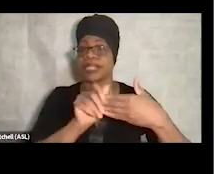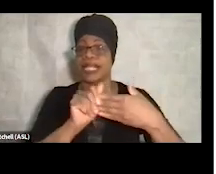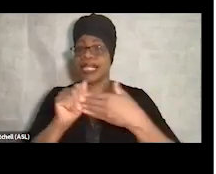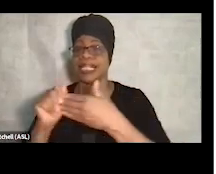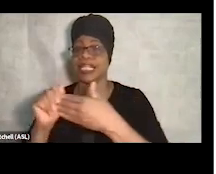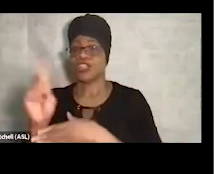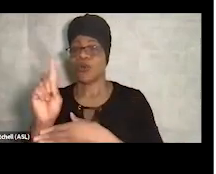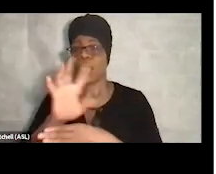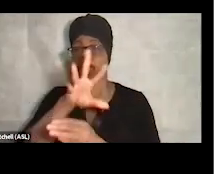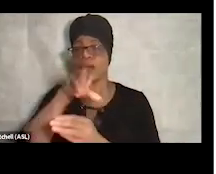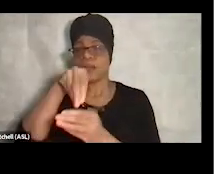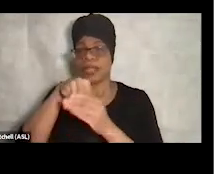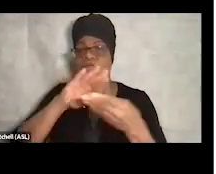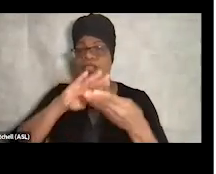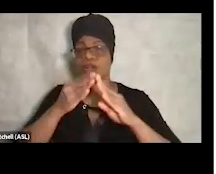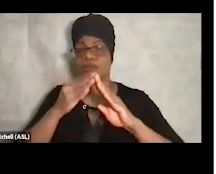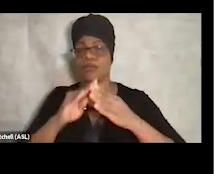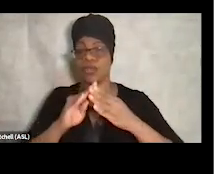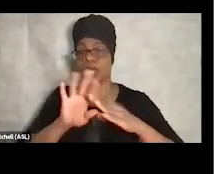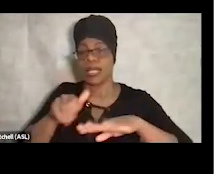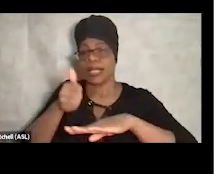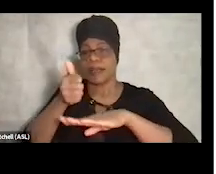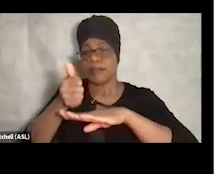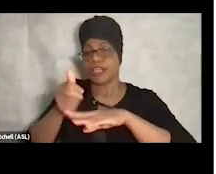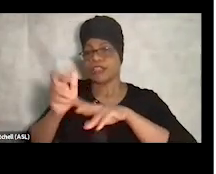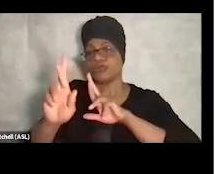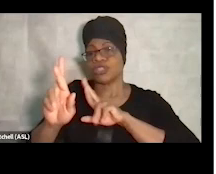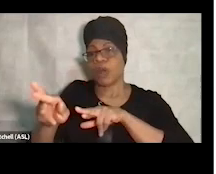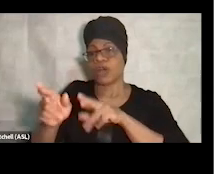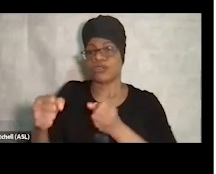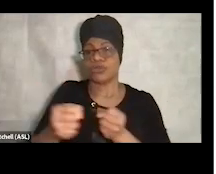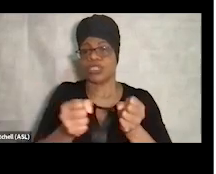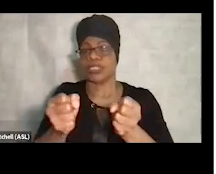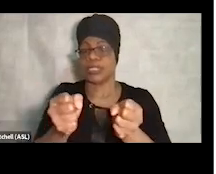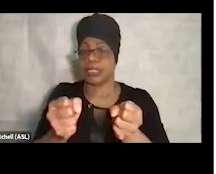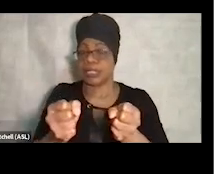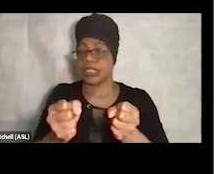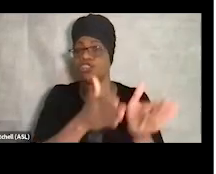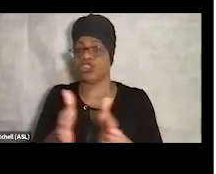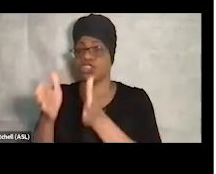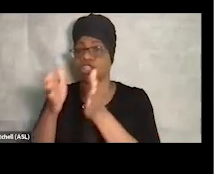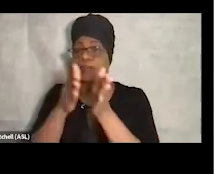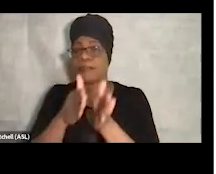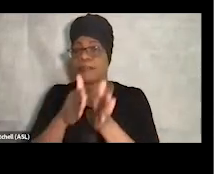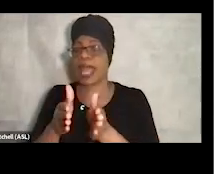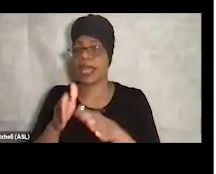and we based it on the response to their strategic plan, which called for more respite beds.